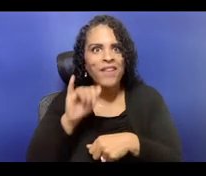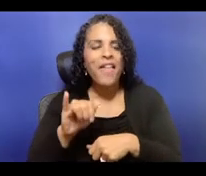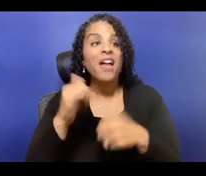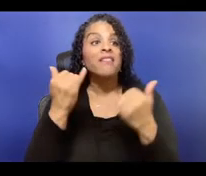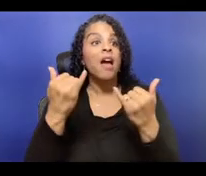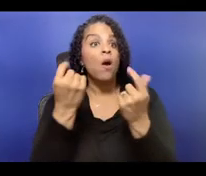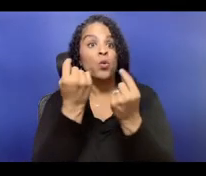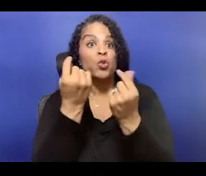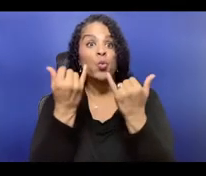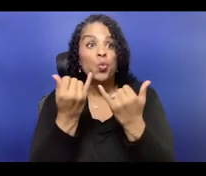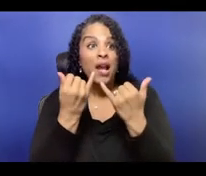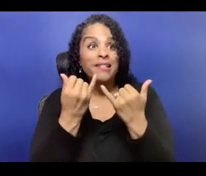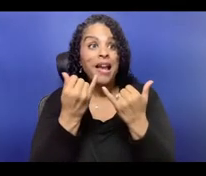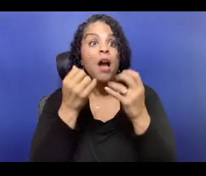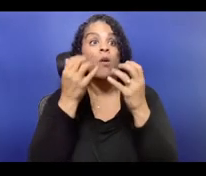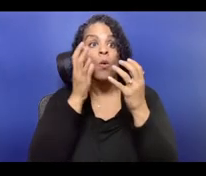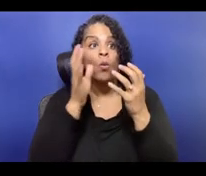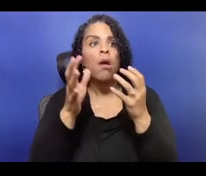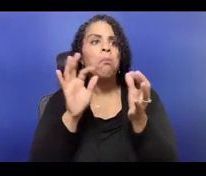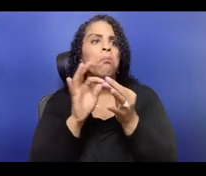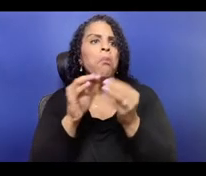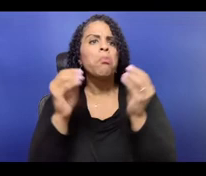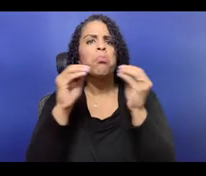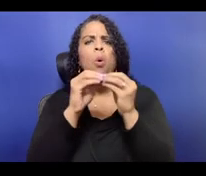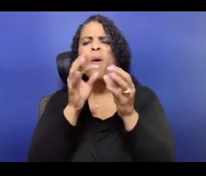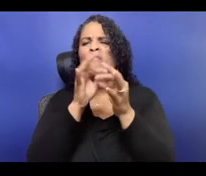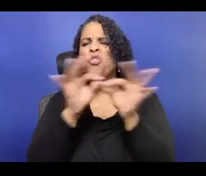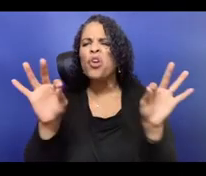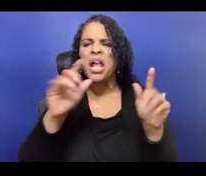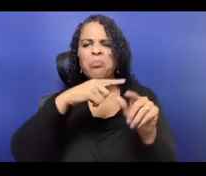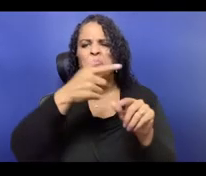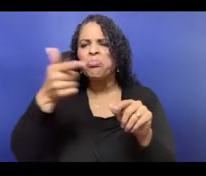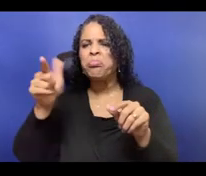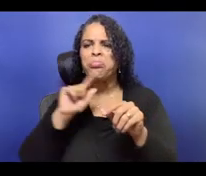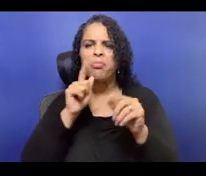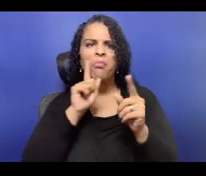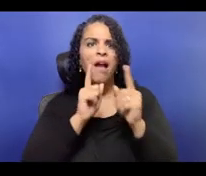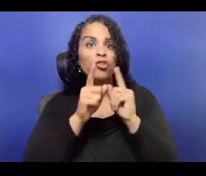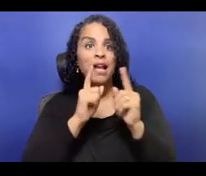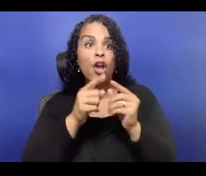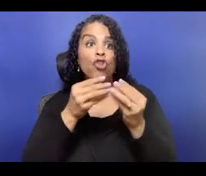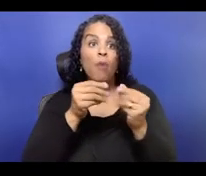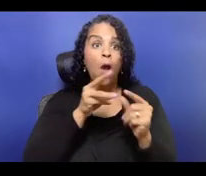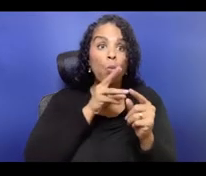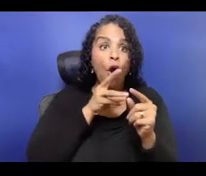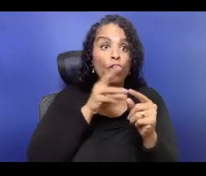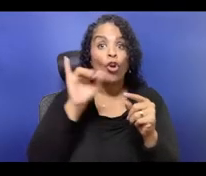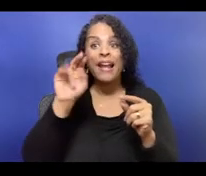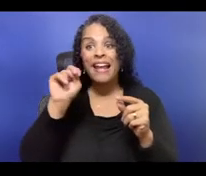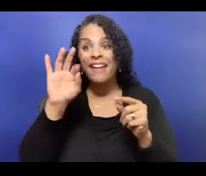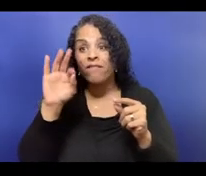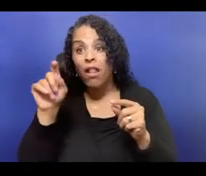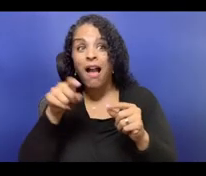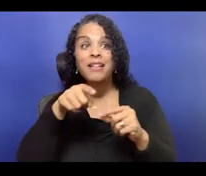And I was really thrilled to see that part of the Green New Theater document,